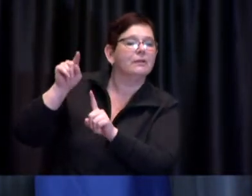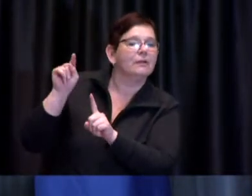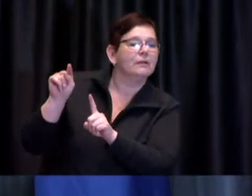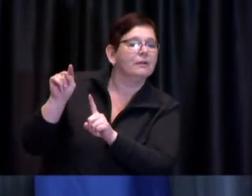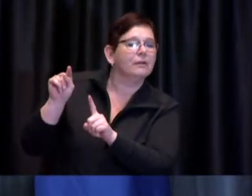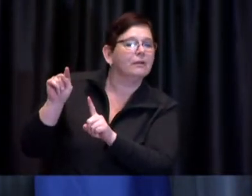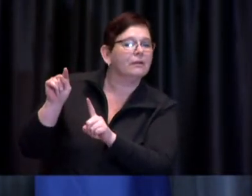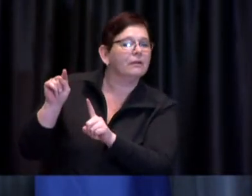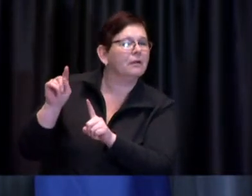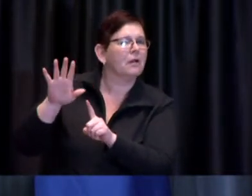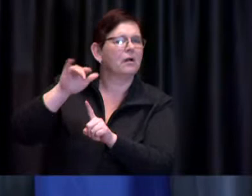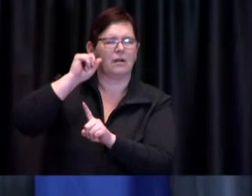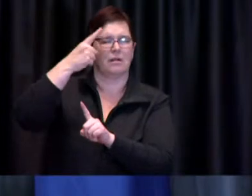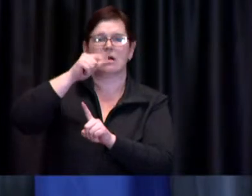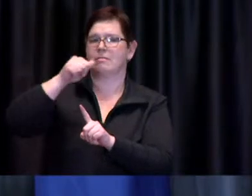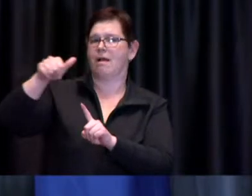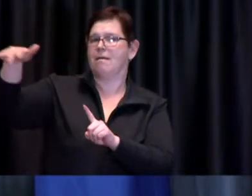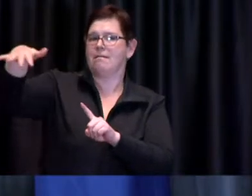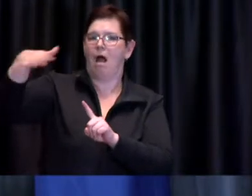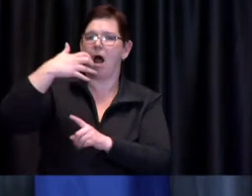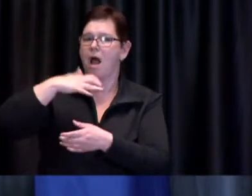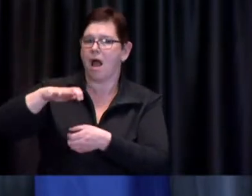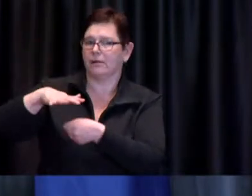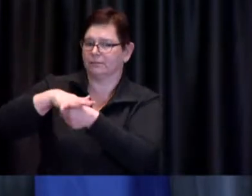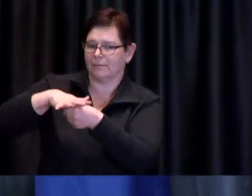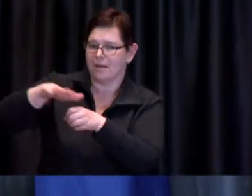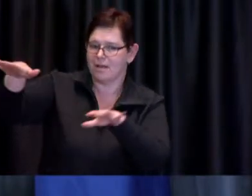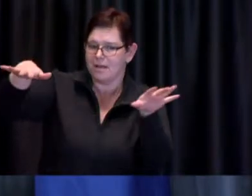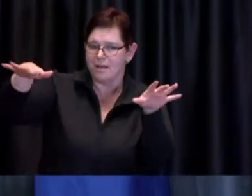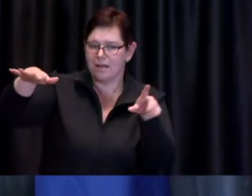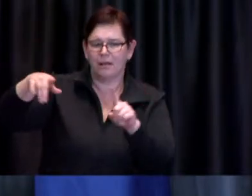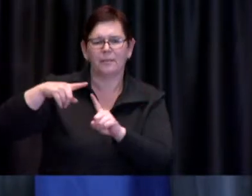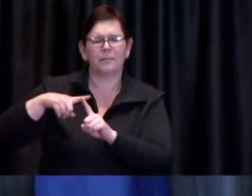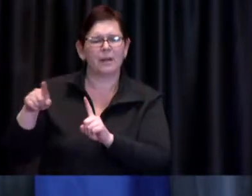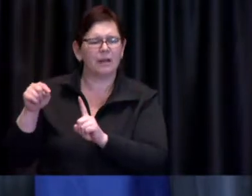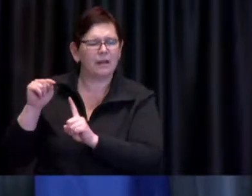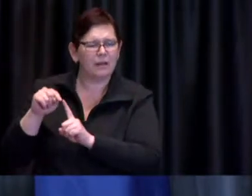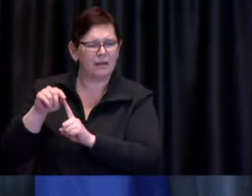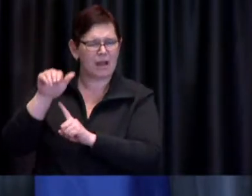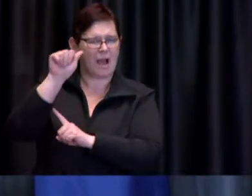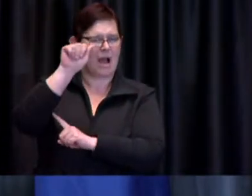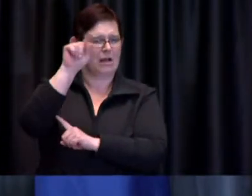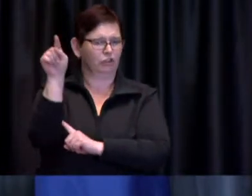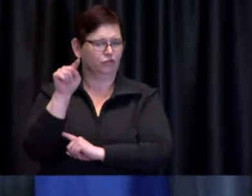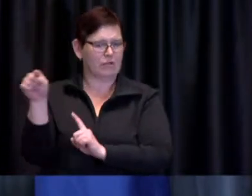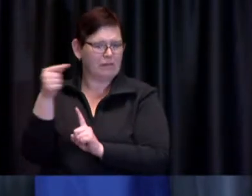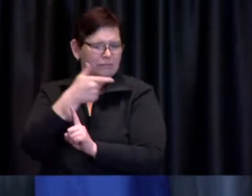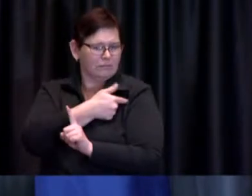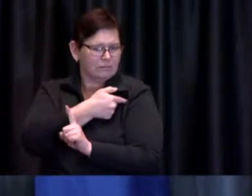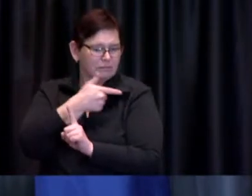only allowed to access one vaccine the AstraZeneca vaccine and I'm wondering when is that likely to